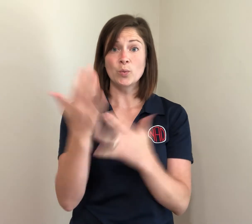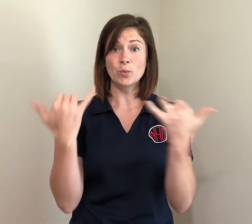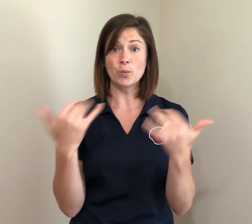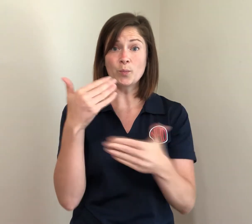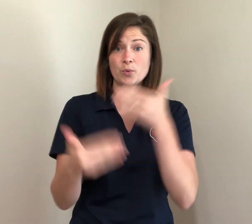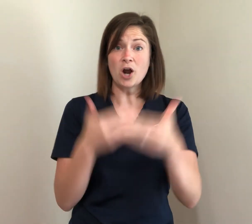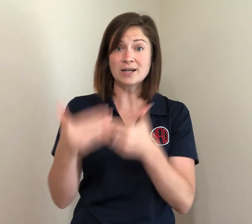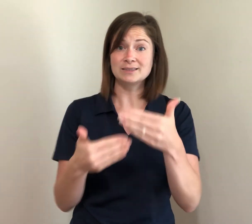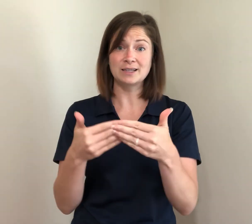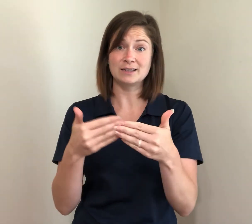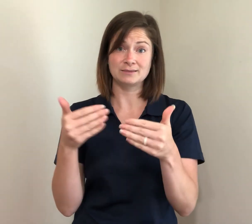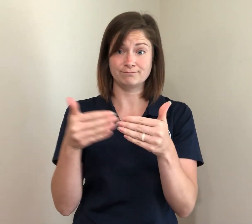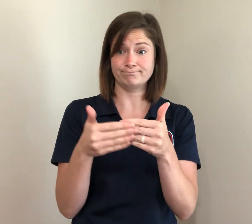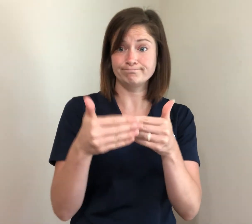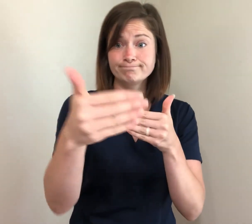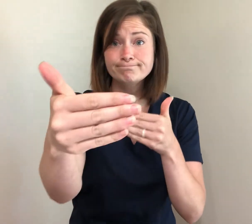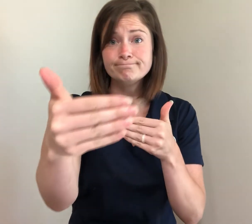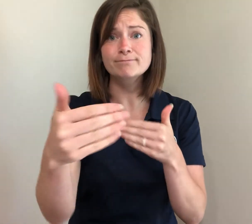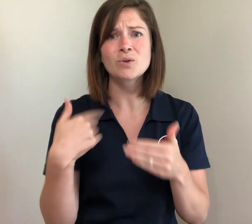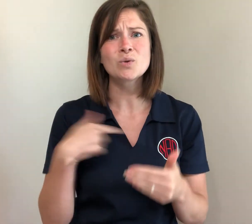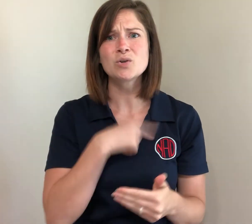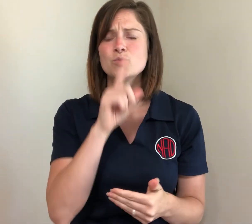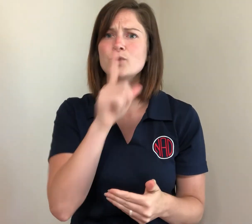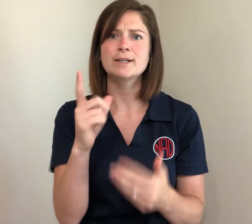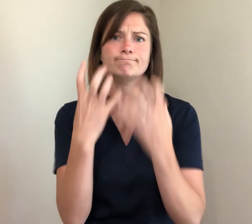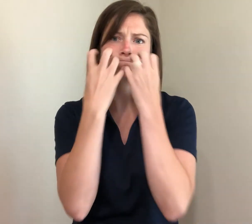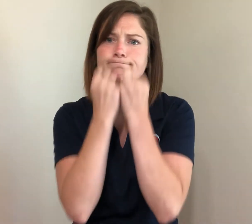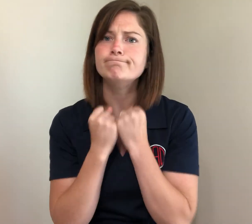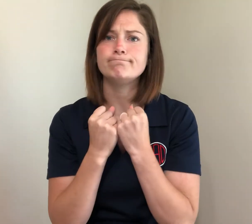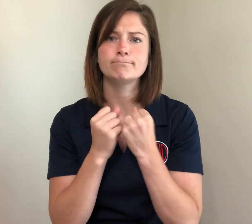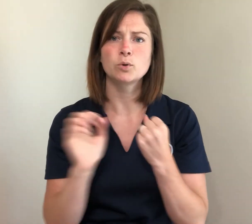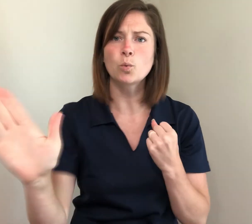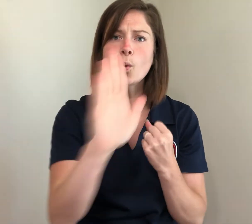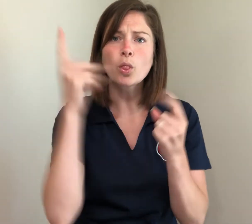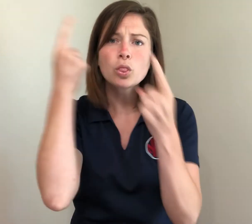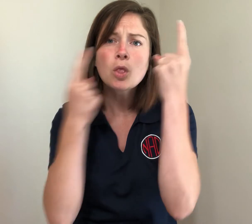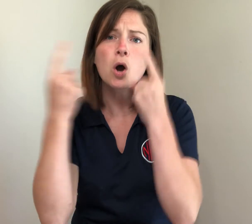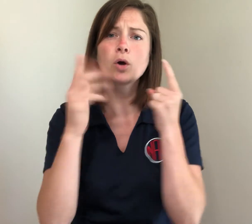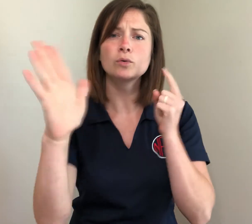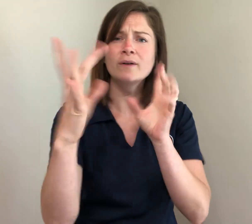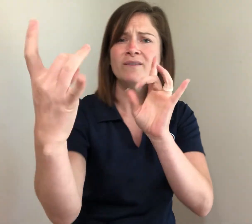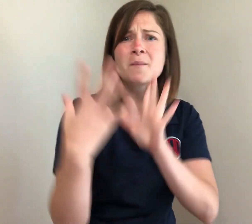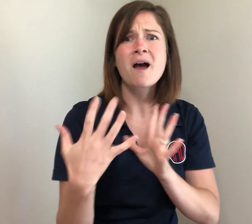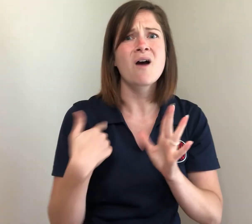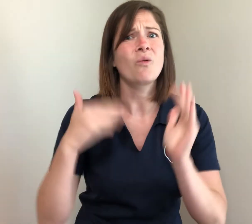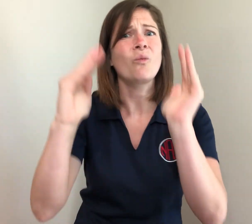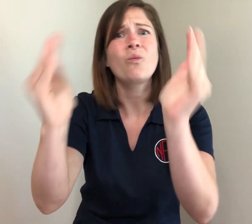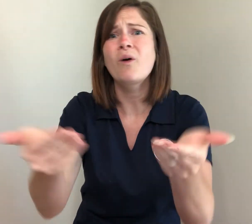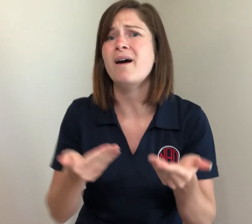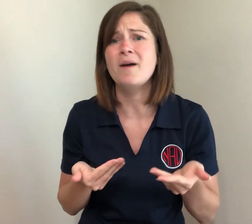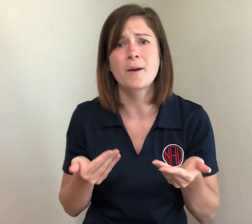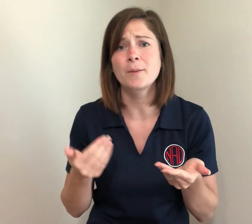Through this process, we value your thoughts and welcome your feedback.